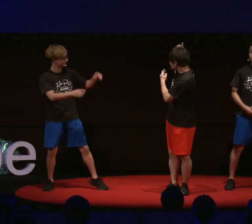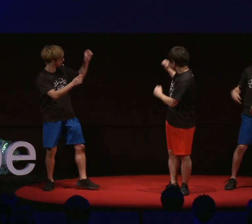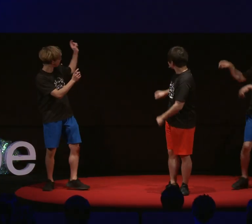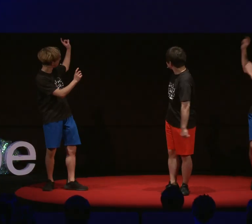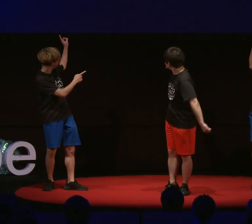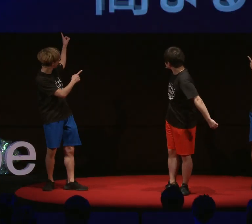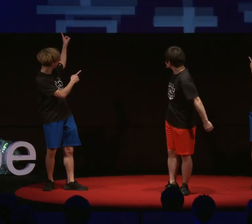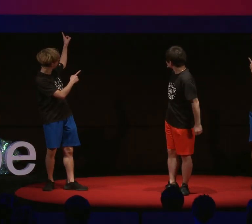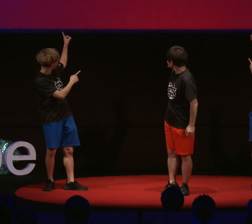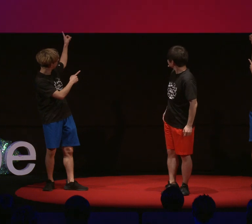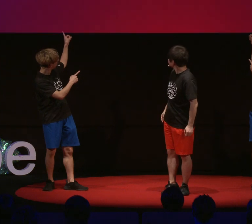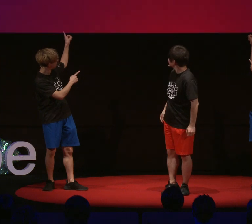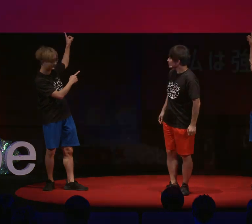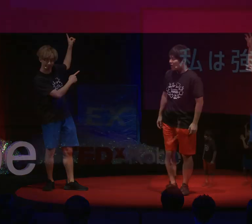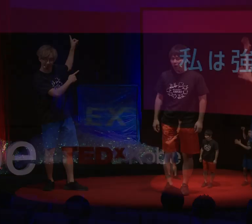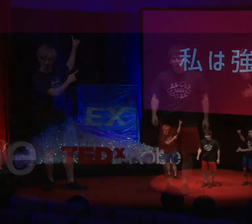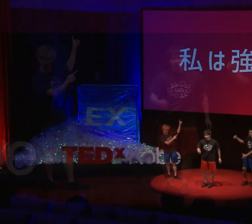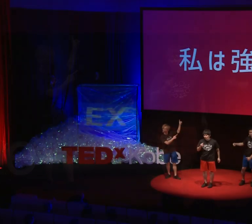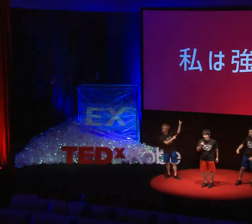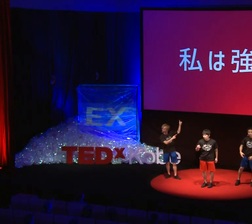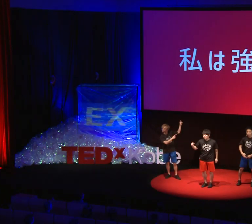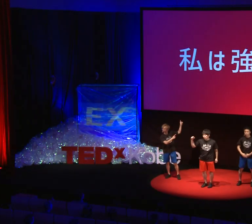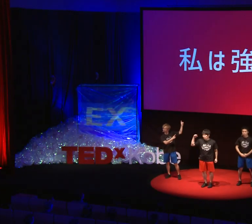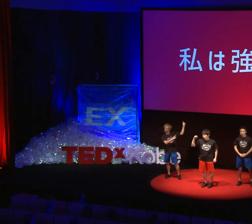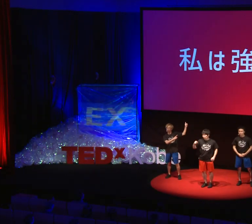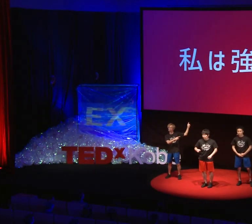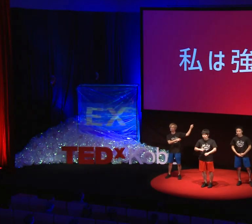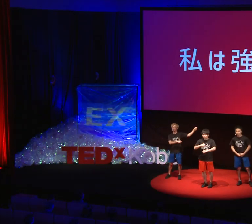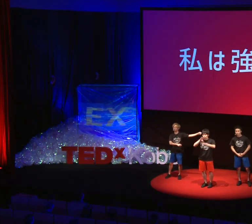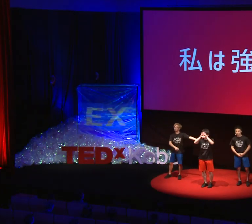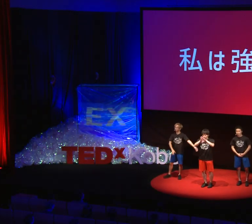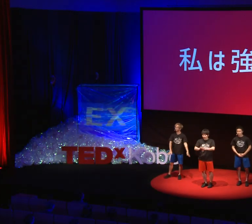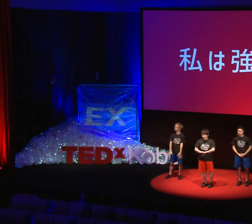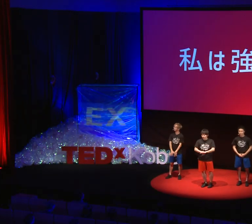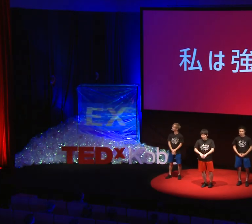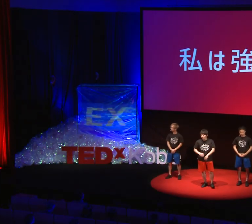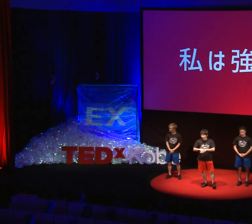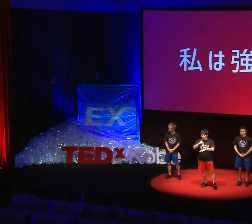Here. [I'm strong] Here we have the sentence "I'm strong."